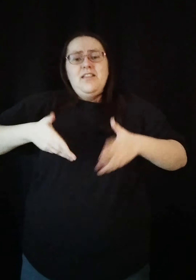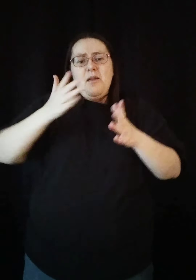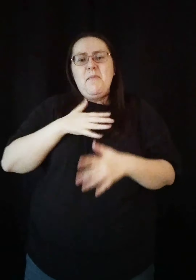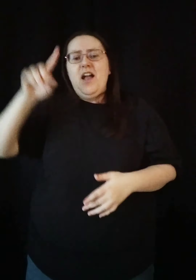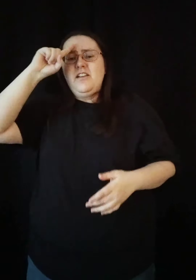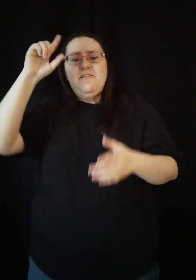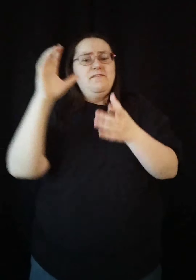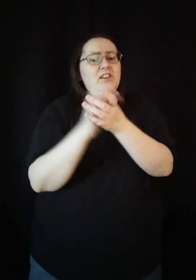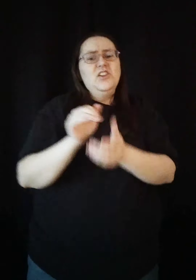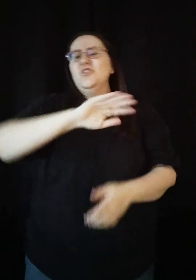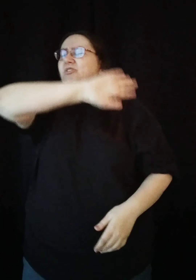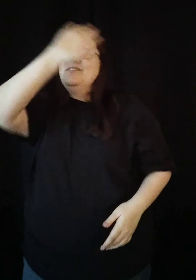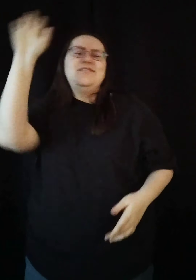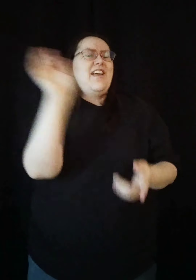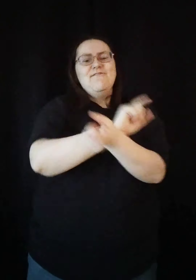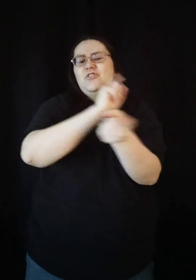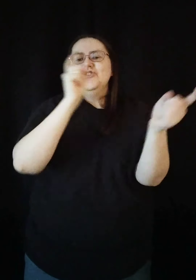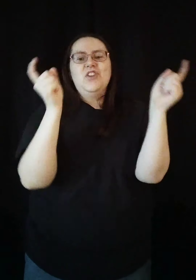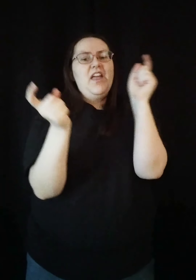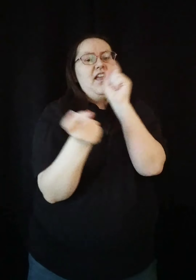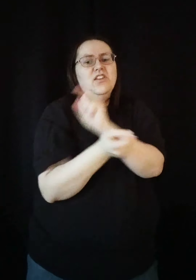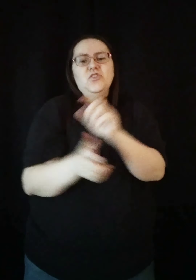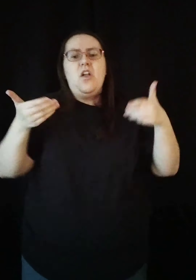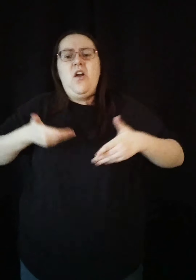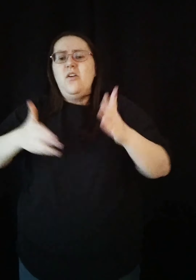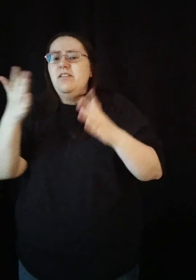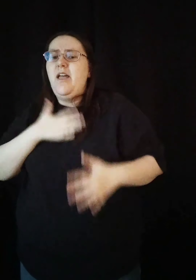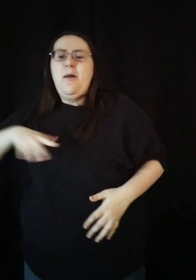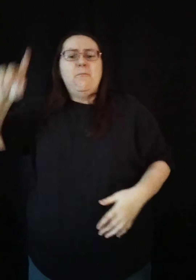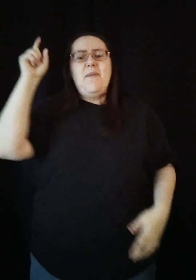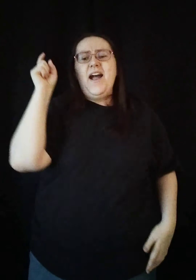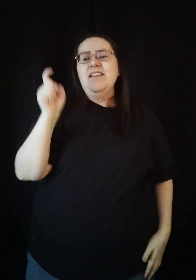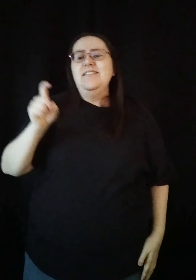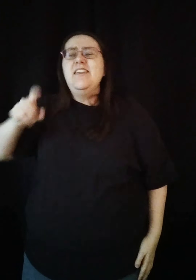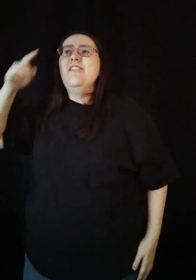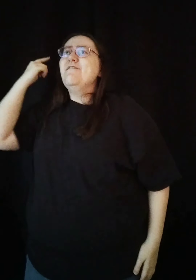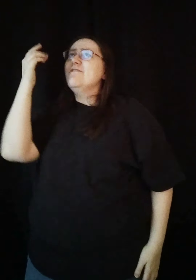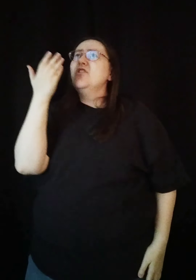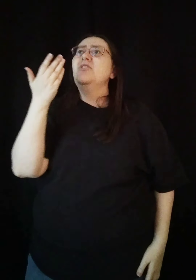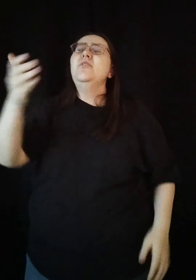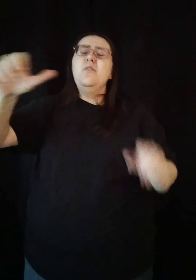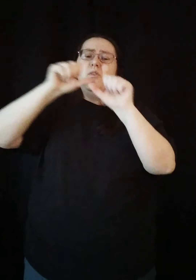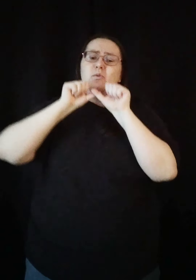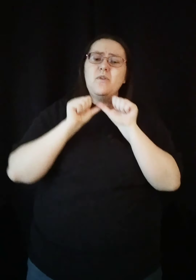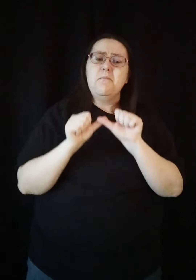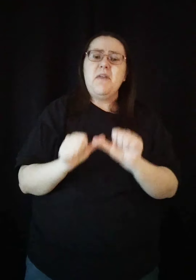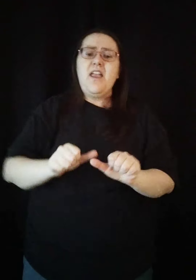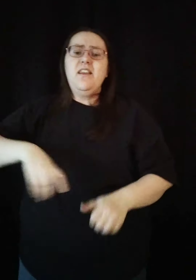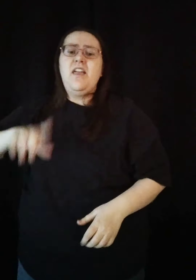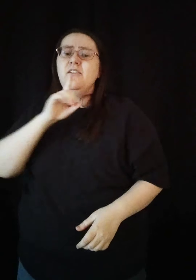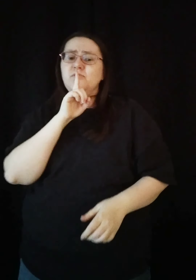That my convictions never change Oh, let my need for You remain